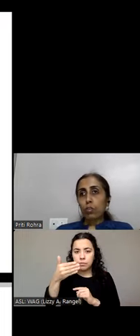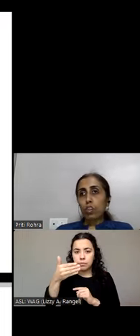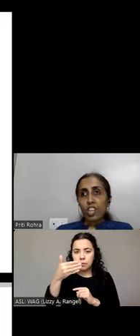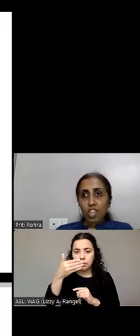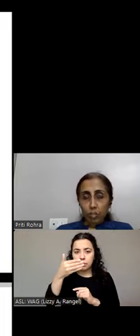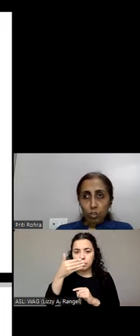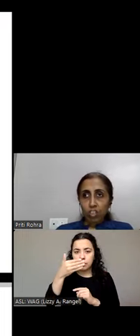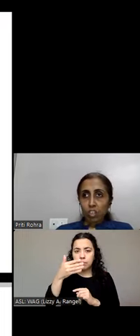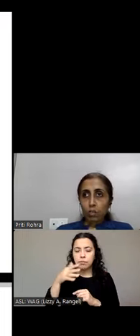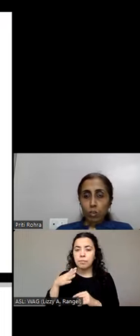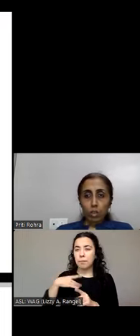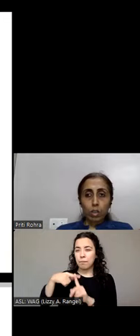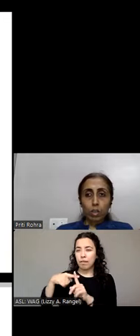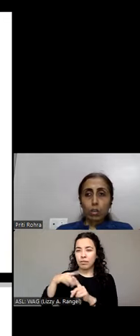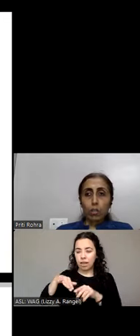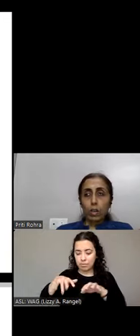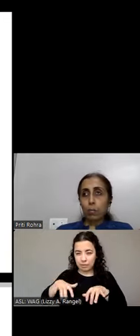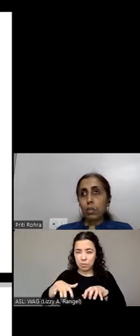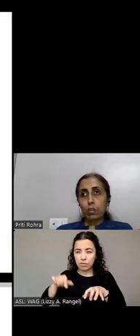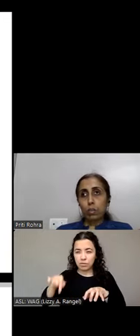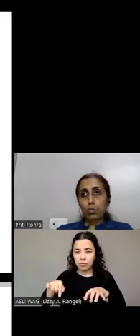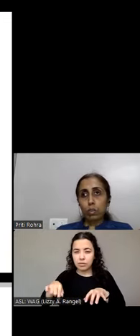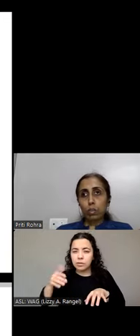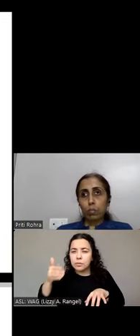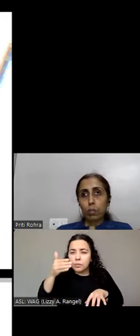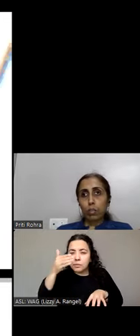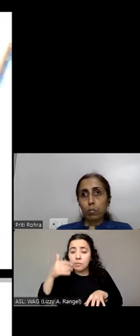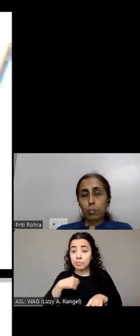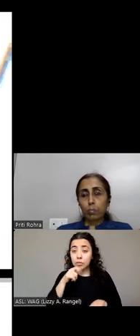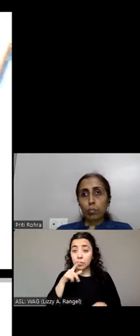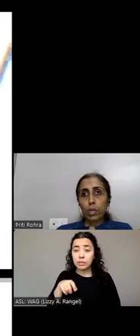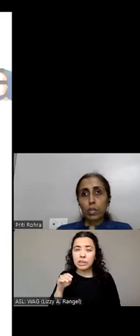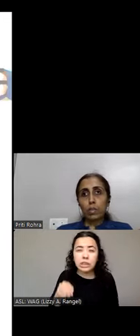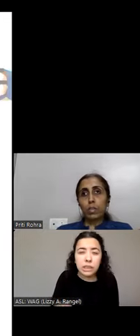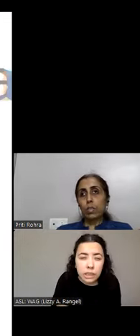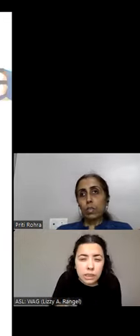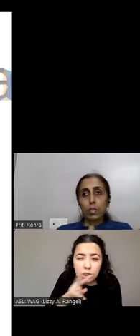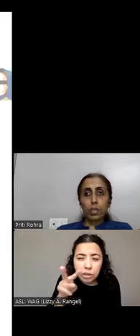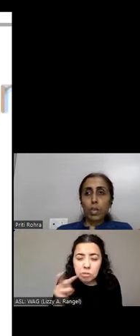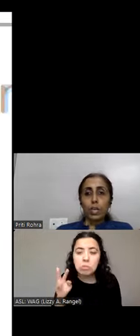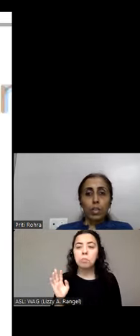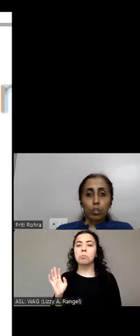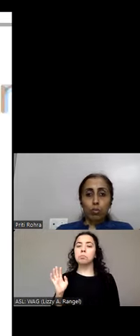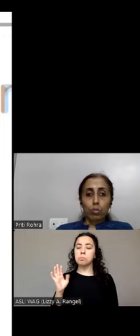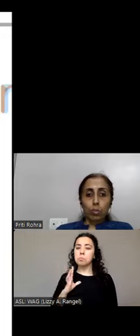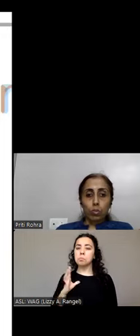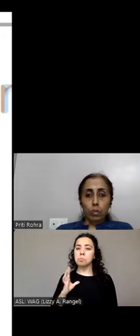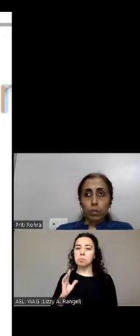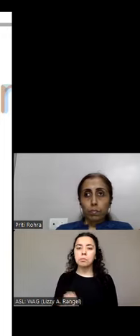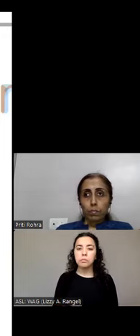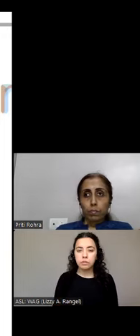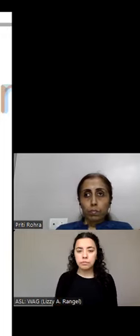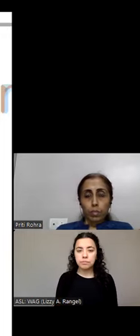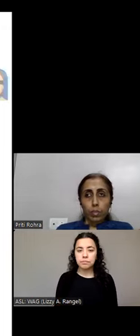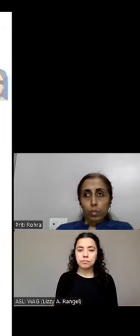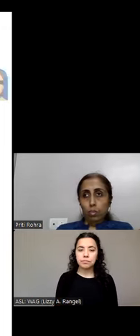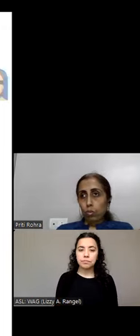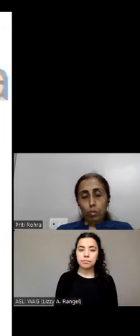lean into the screen to read it. However I might reduce because it's too big. Yeah. So there are